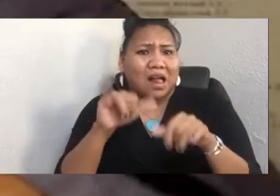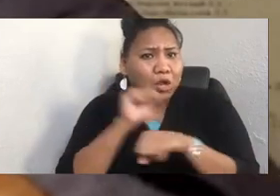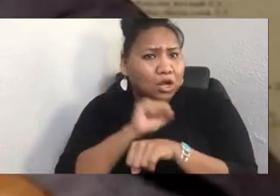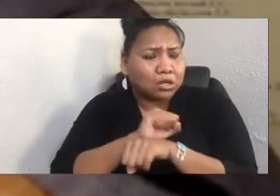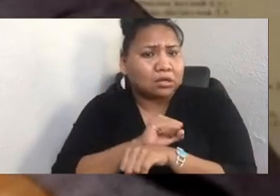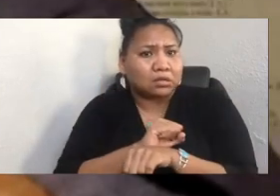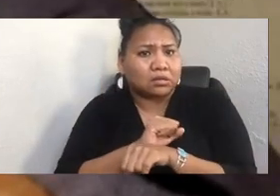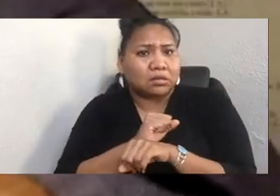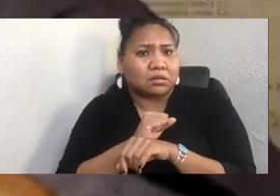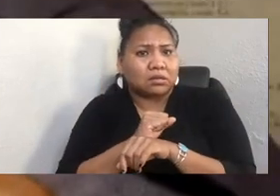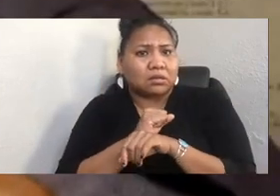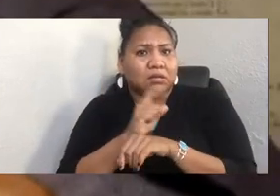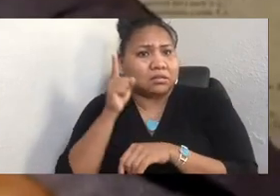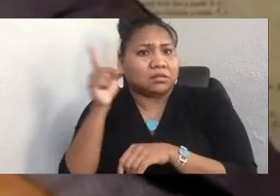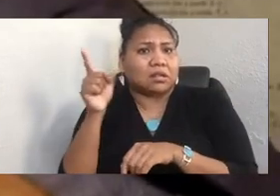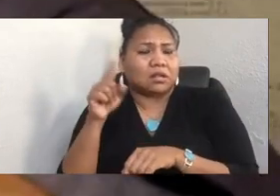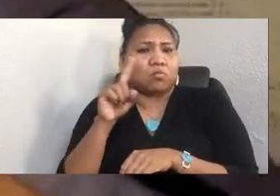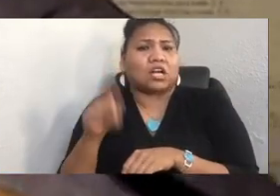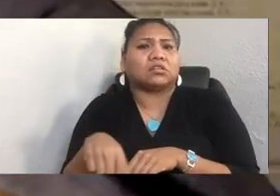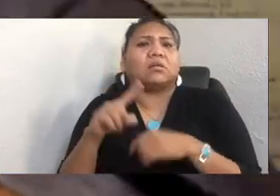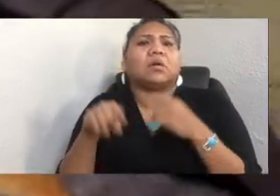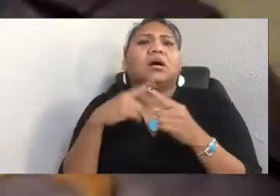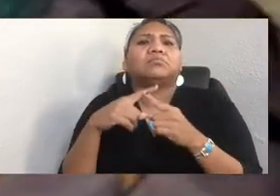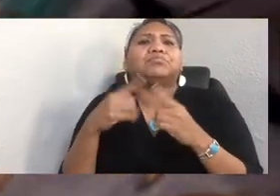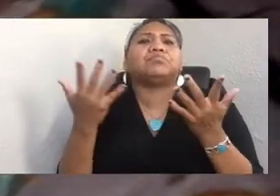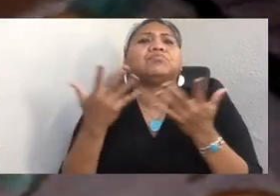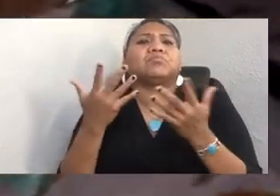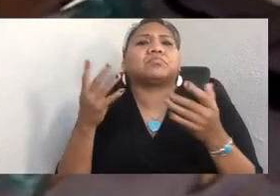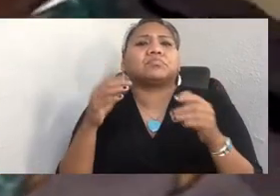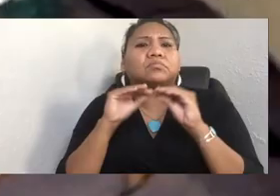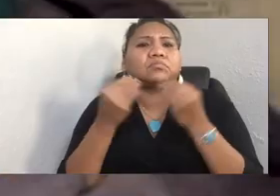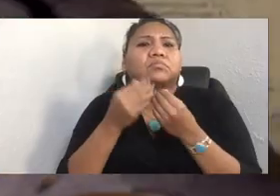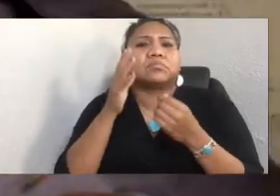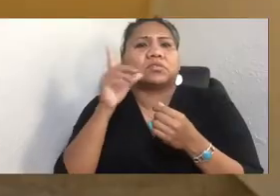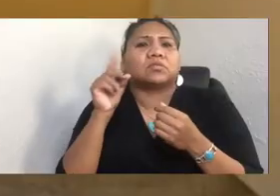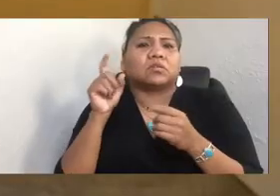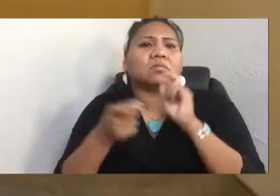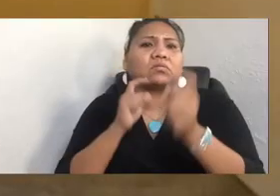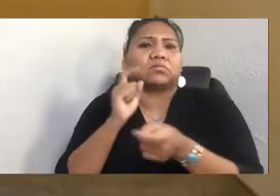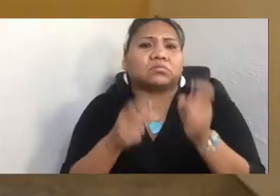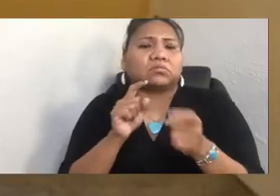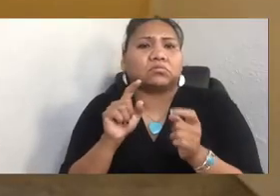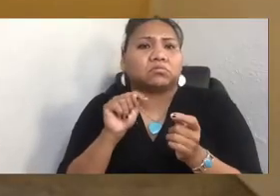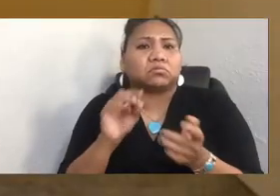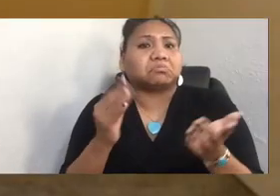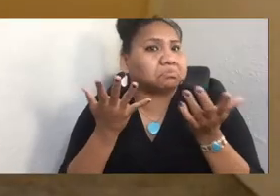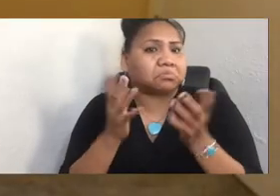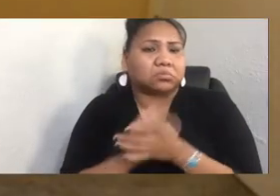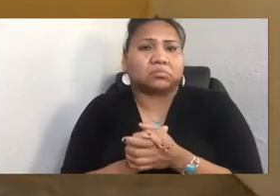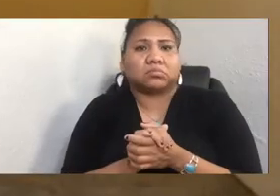you suggest for donating to. Oh. Oh my god. There are so many.